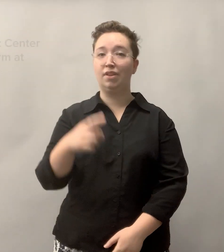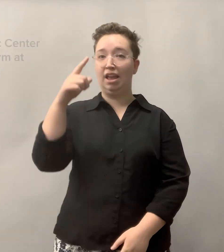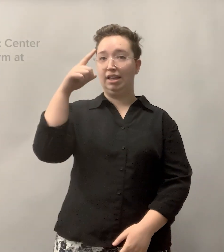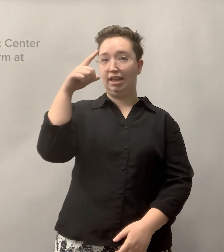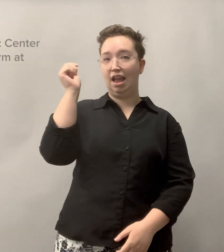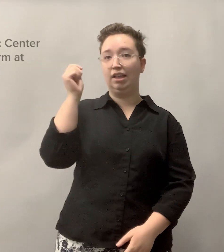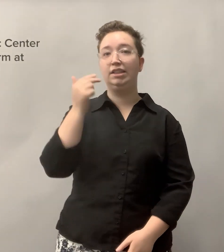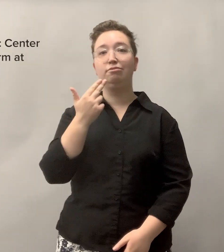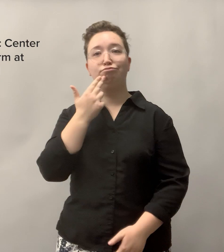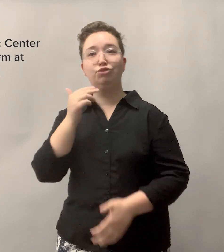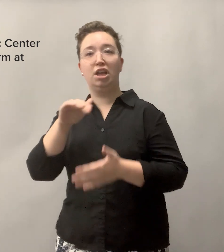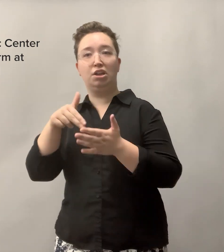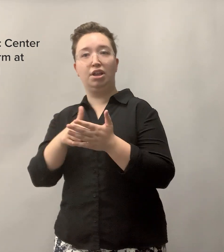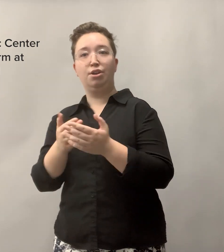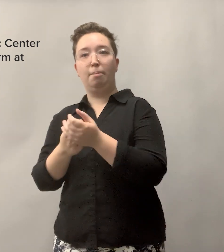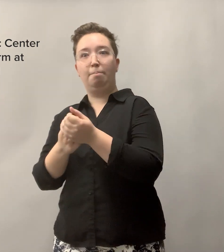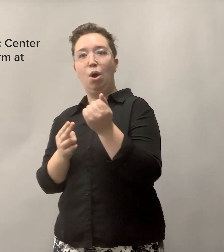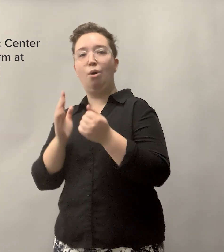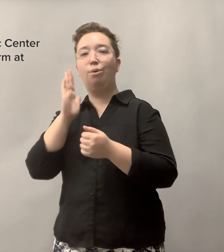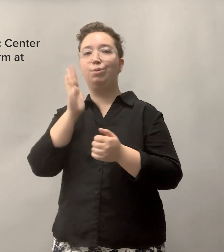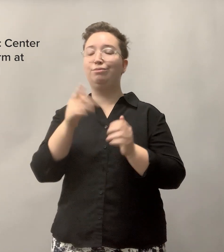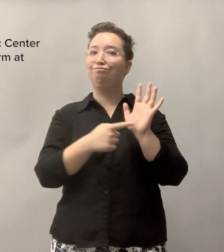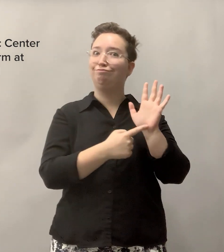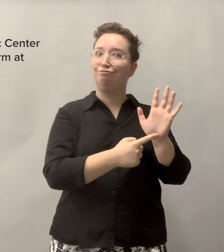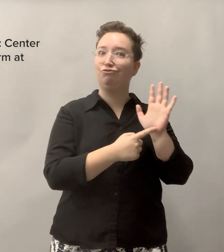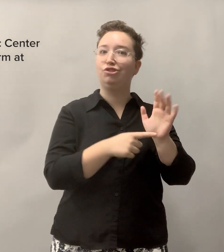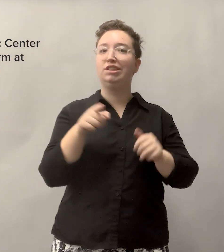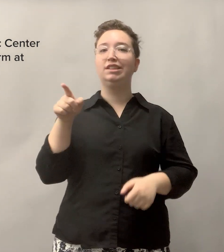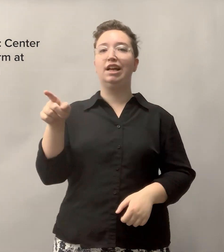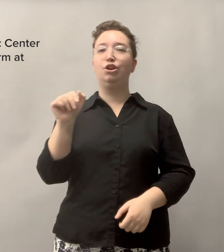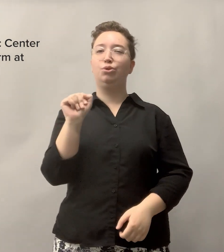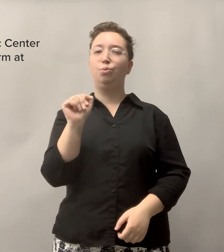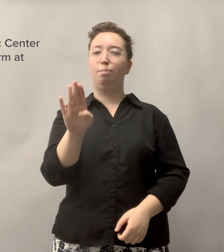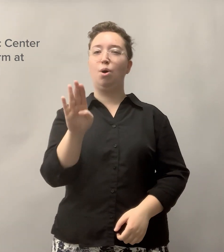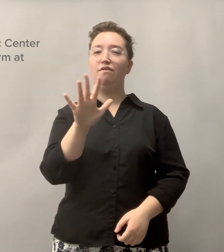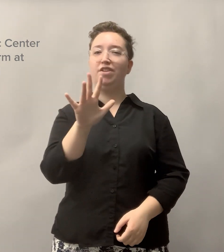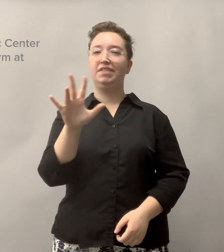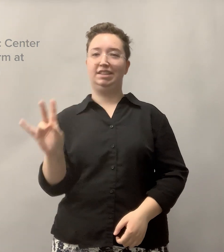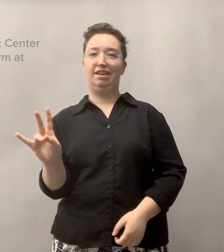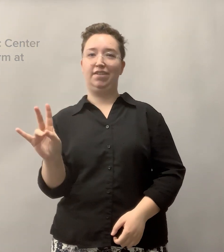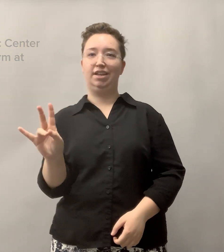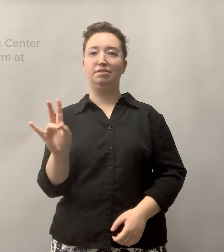Gallaudet and Clerc Center will be well-represented at Super Bowl LVII!